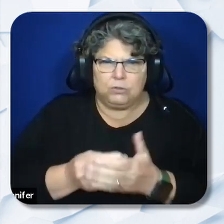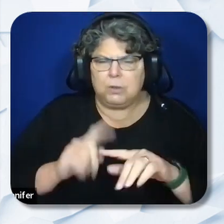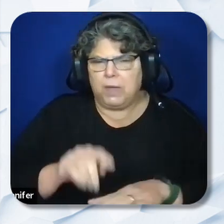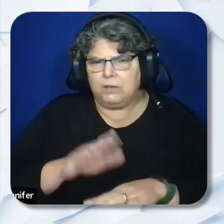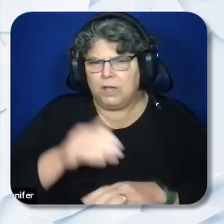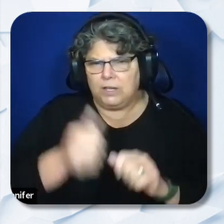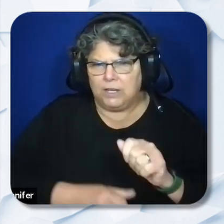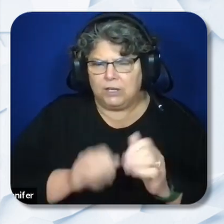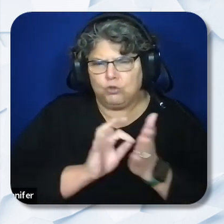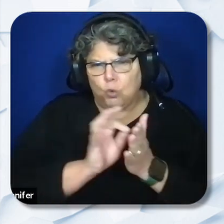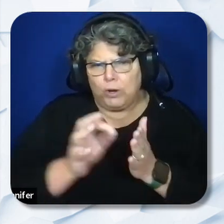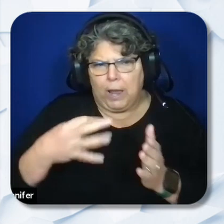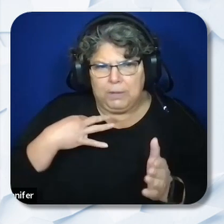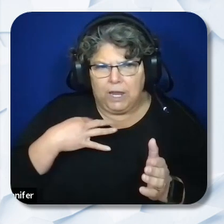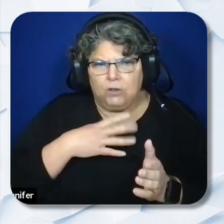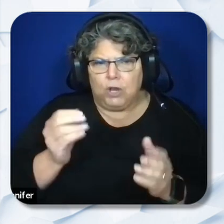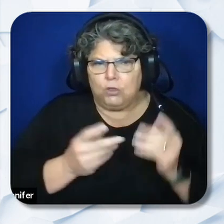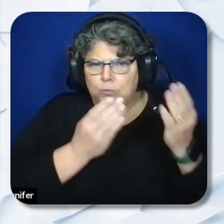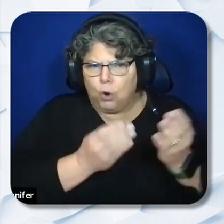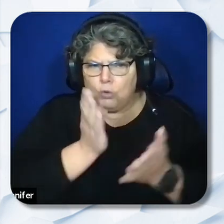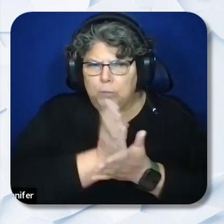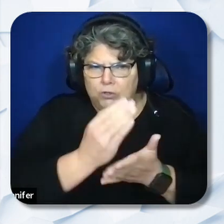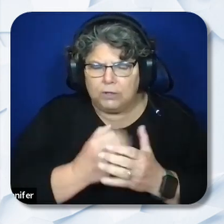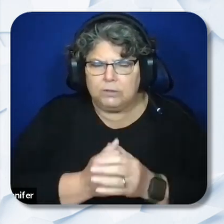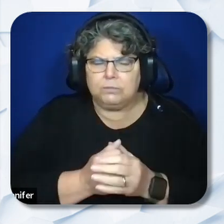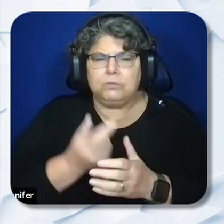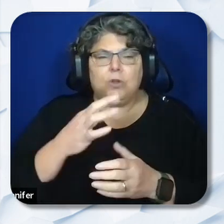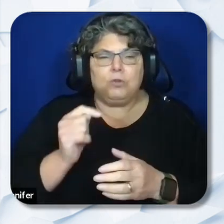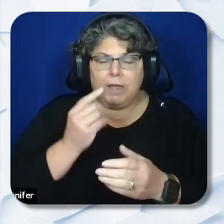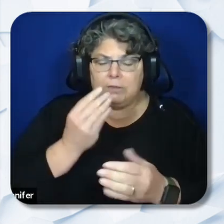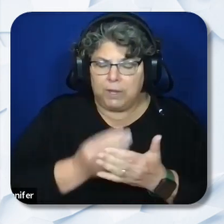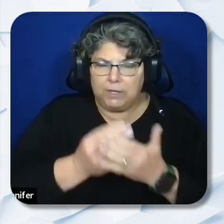and proposed budget submitted. Grant awards issued thereafter are made contingent upon the